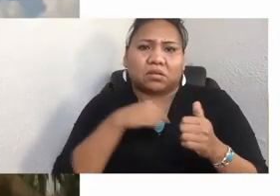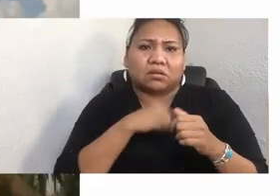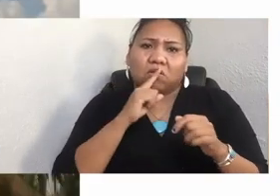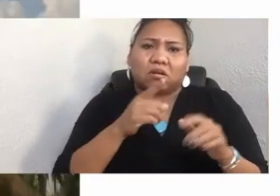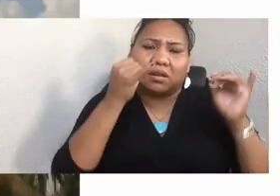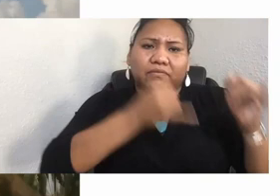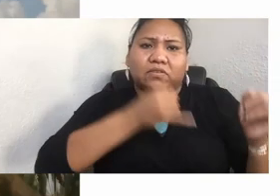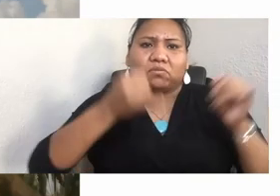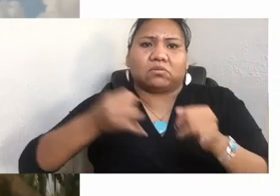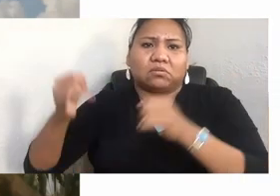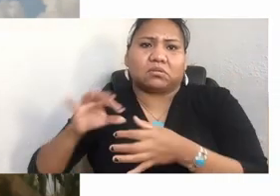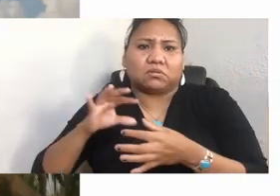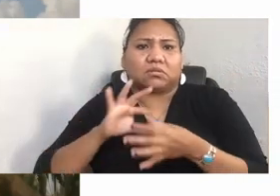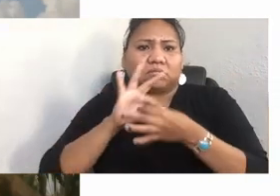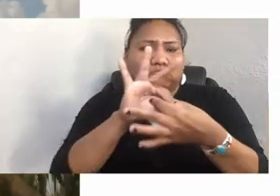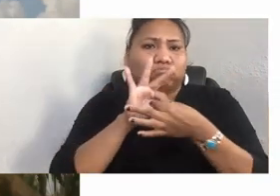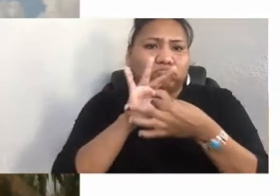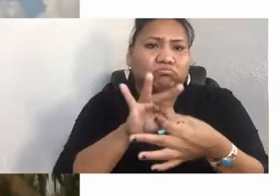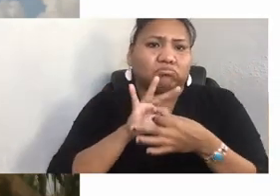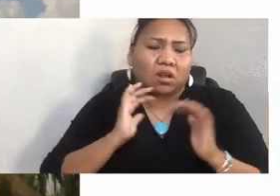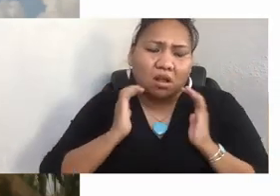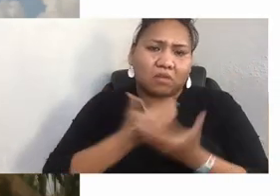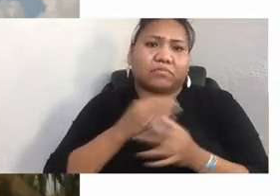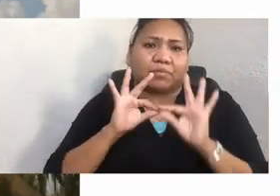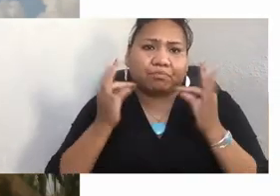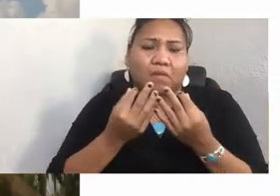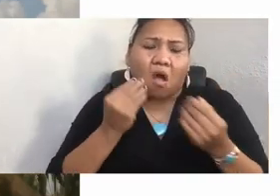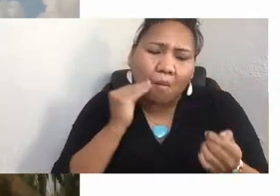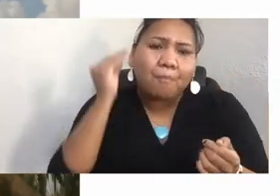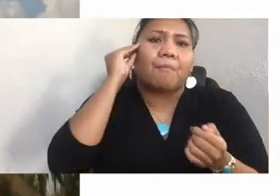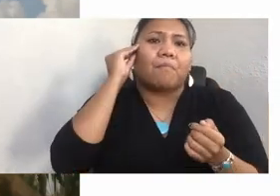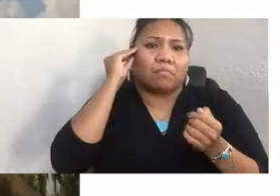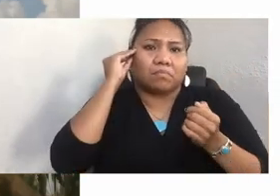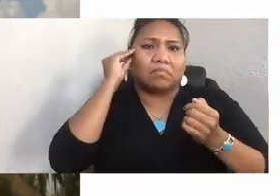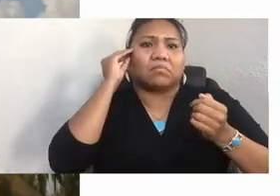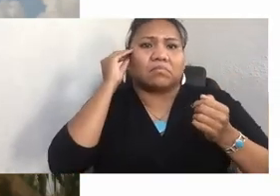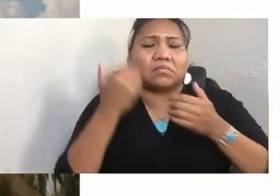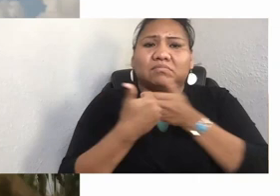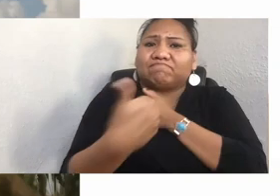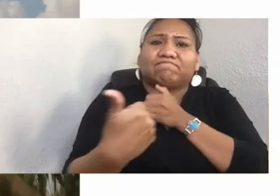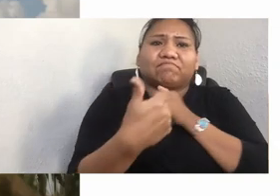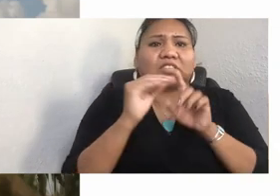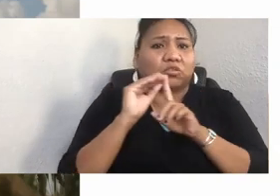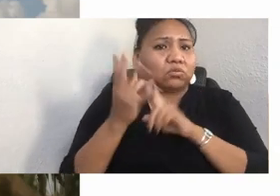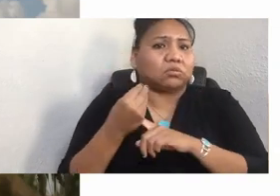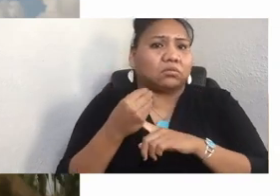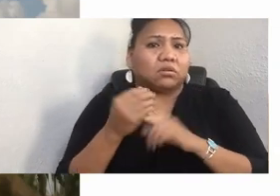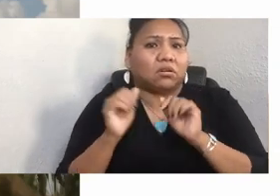with our nuclear family separated from the vital cultures, languages, and life ways of our tribes, I realized that all of us